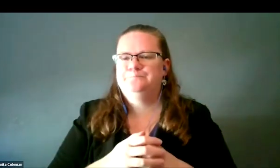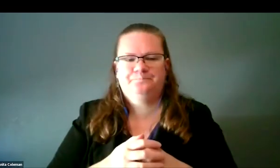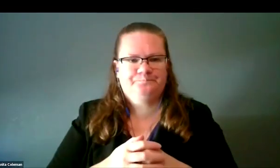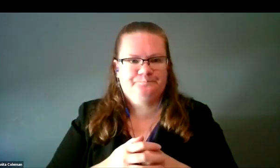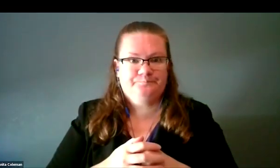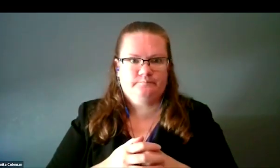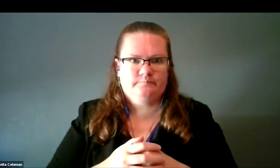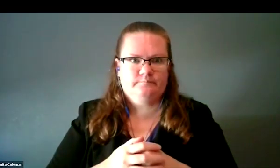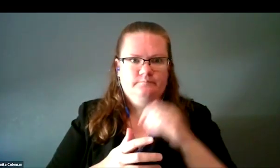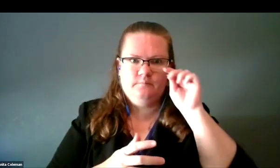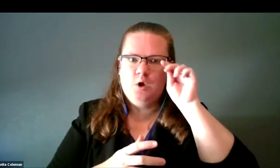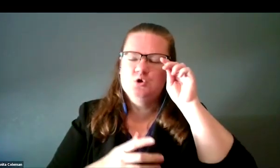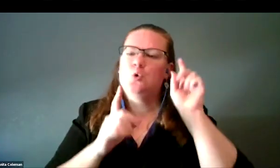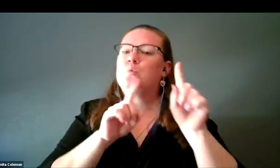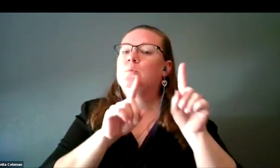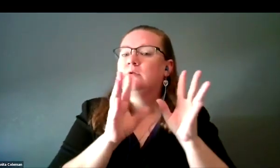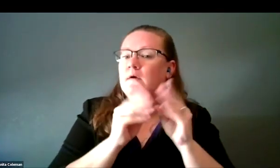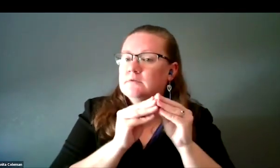We also did, besides conferences and trade shows,